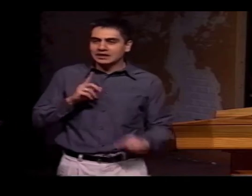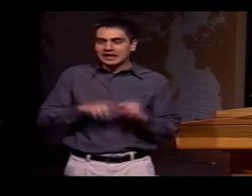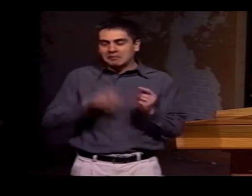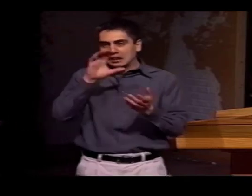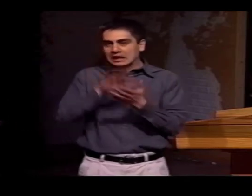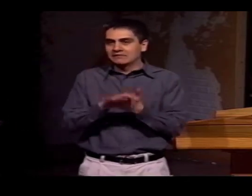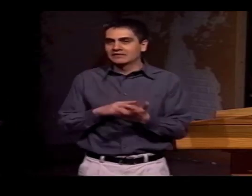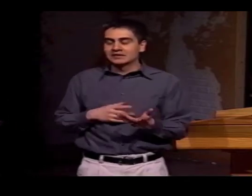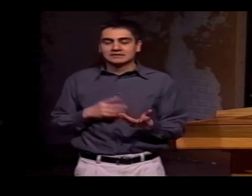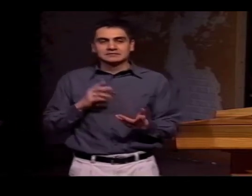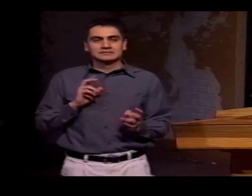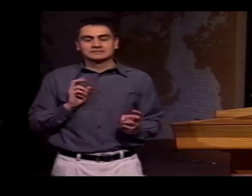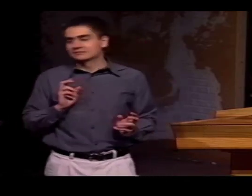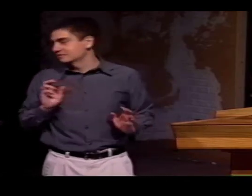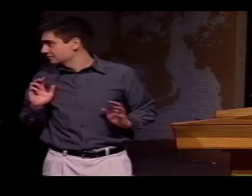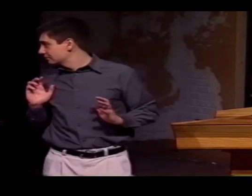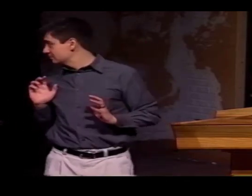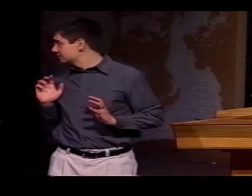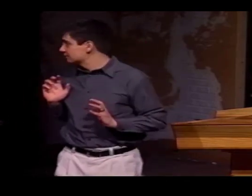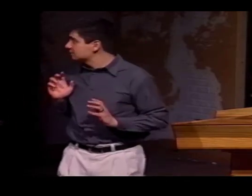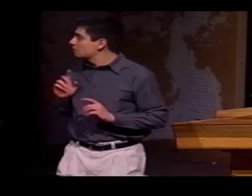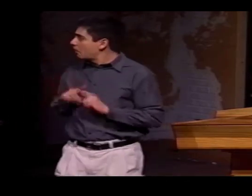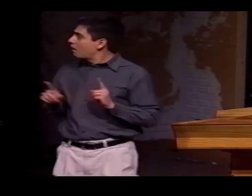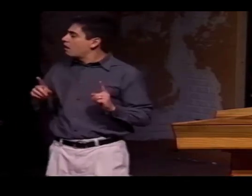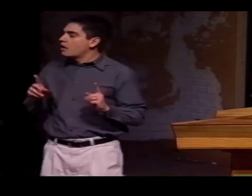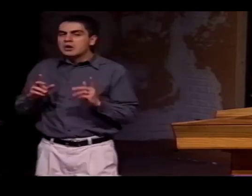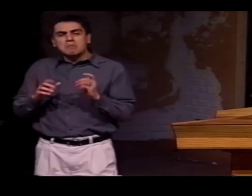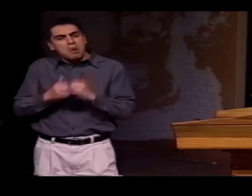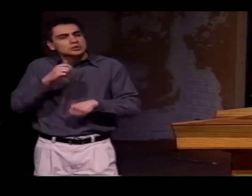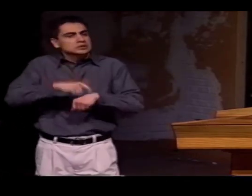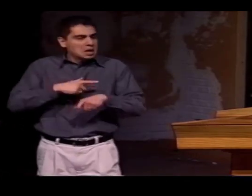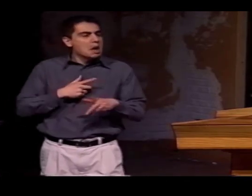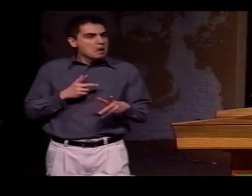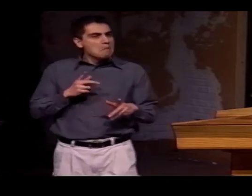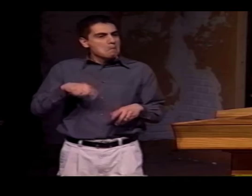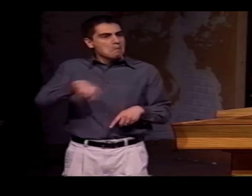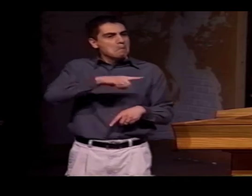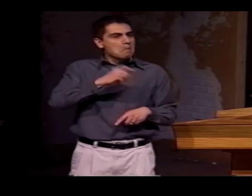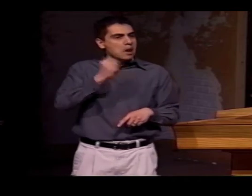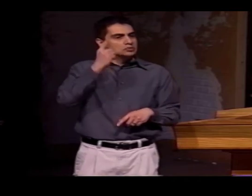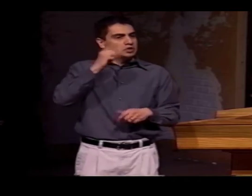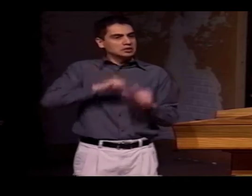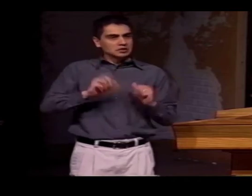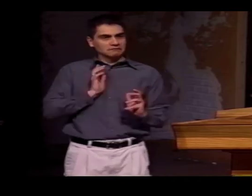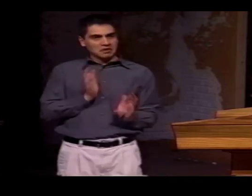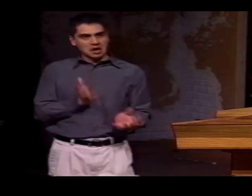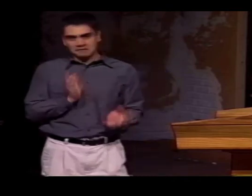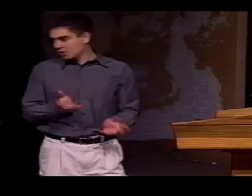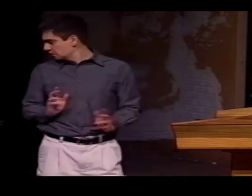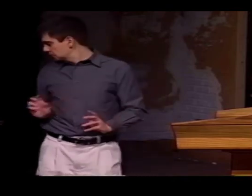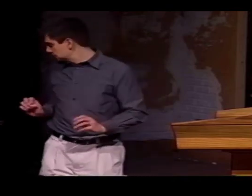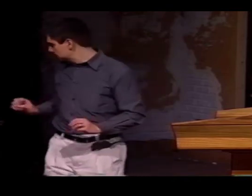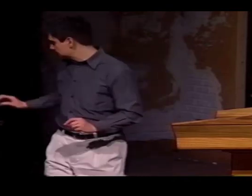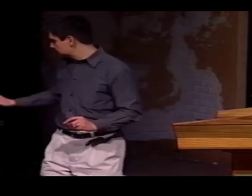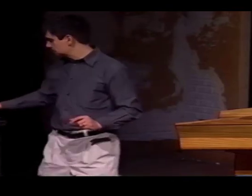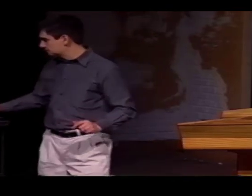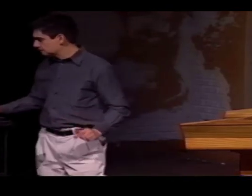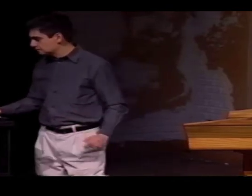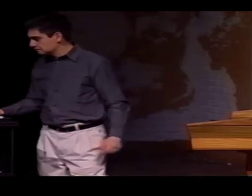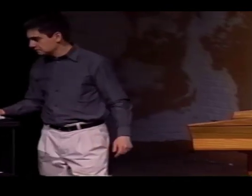AND SO IT WAS REALLY HARD TO FIGURE OUT WHAT THEY MEANT. BUT MOST OF THE TIME, THEY WERE ABLE TO COMMUNICATE